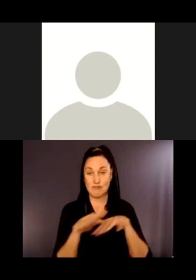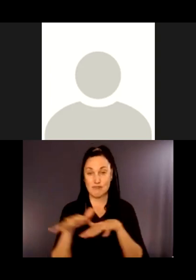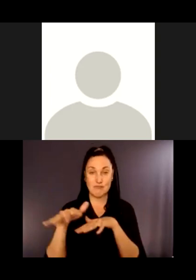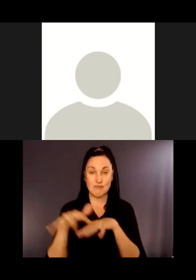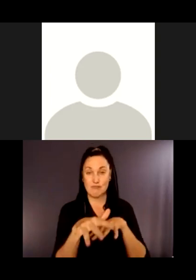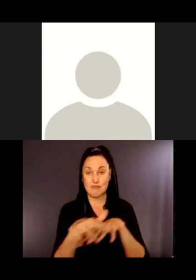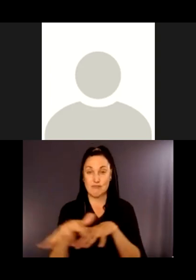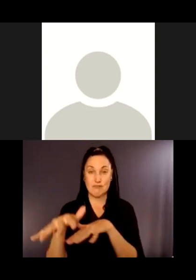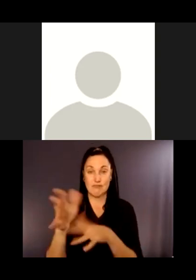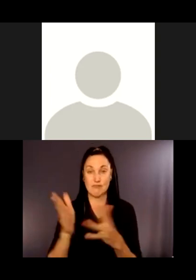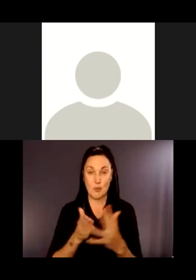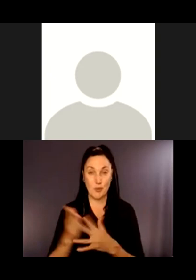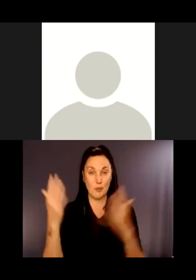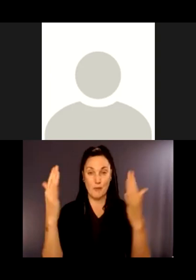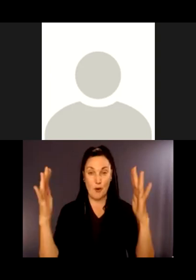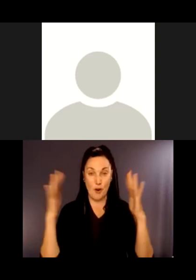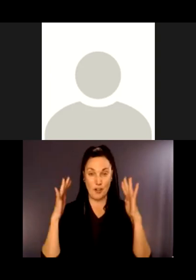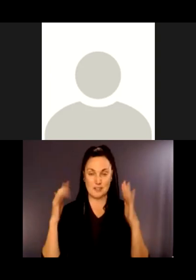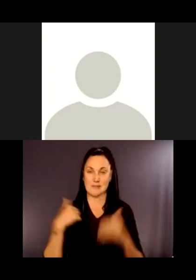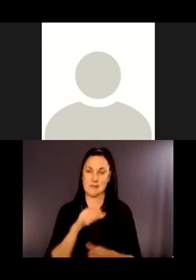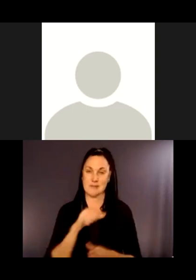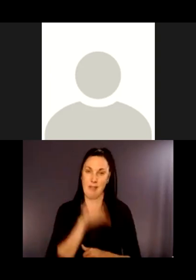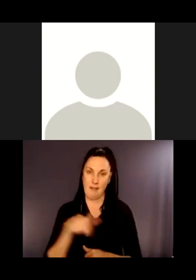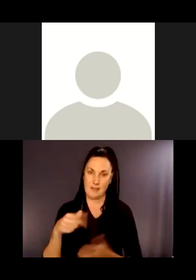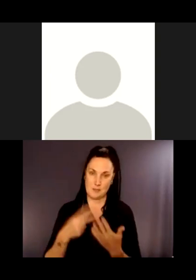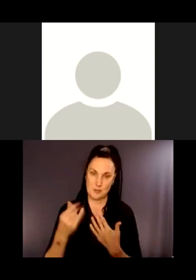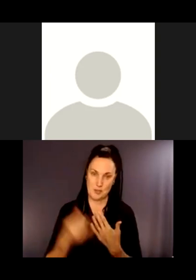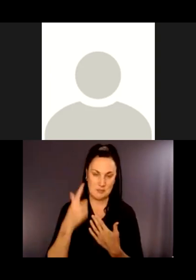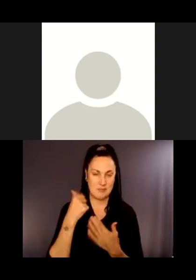I'm a big wildlife buff, and there is a lot of wildlife in